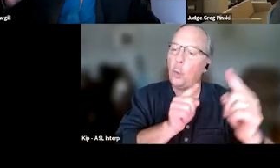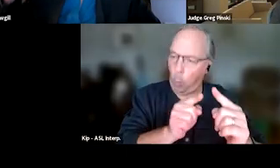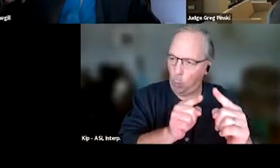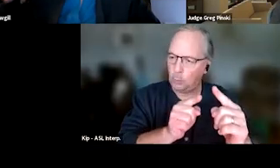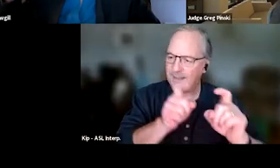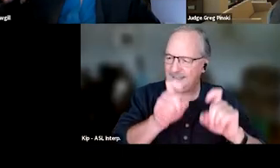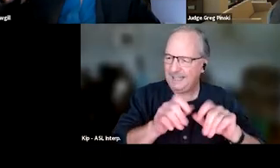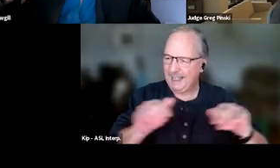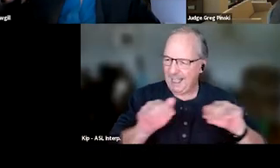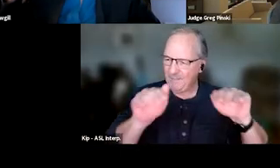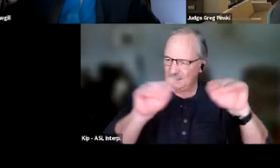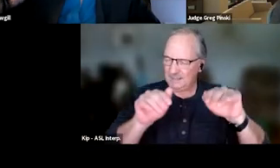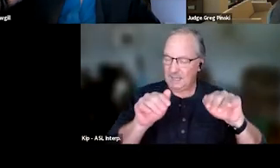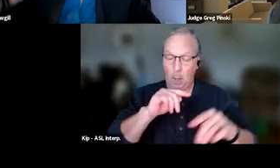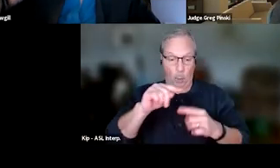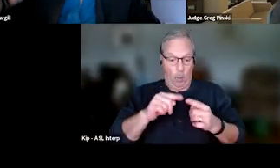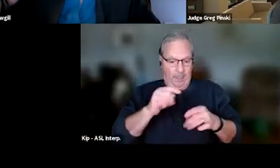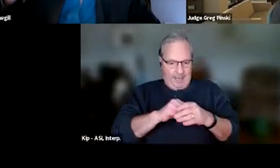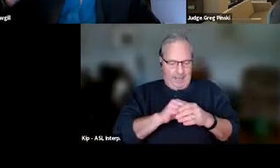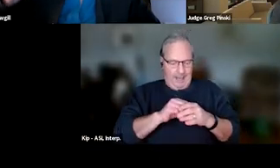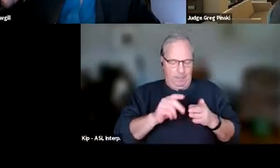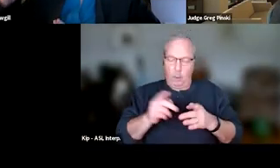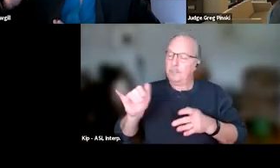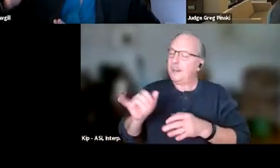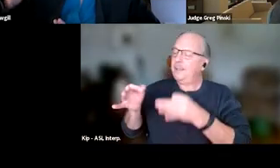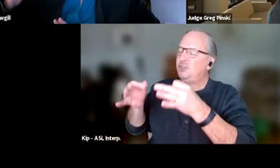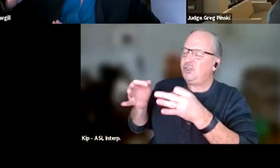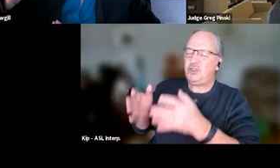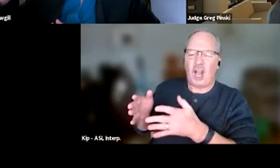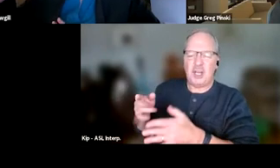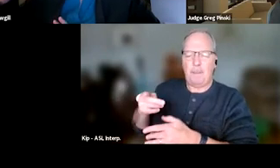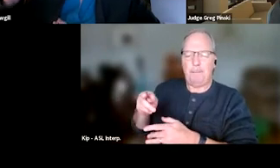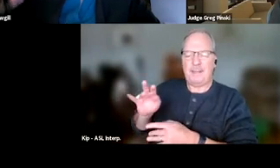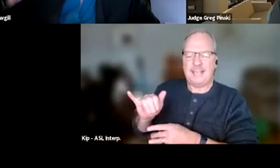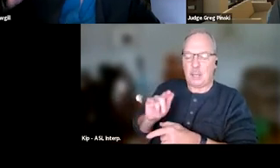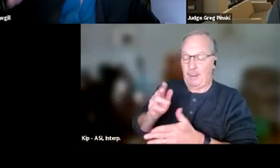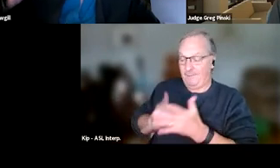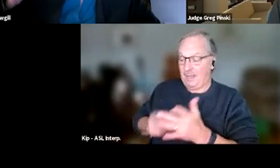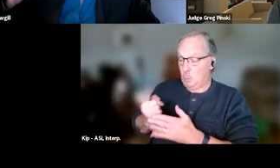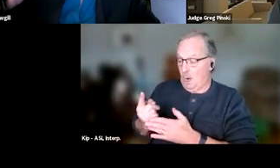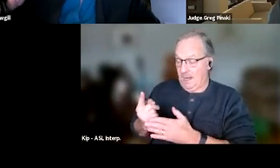And then where are they in the program? Just like Judge Pinski talked about, we can, you know, phase one and phase five, we're gonna have different goals